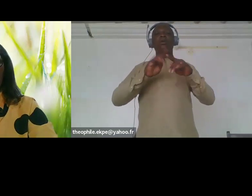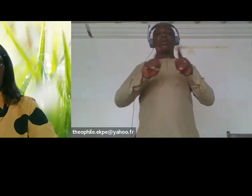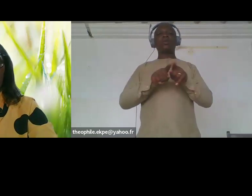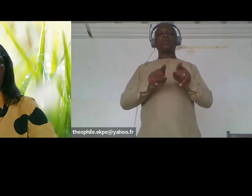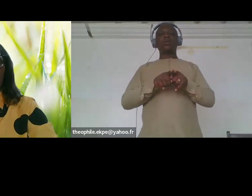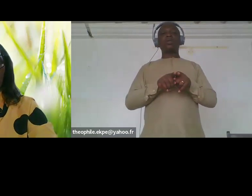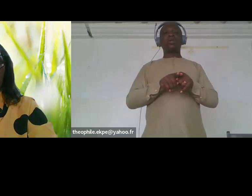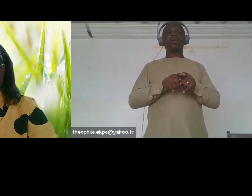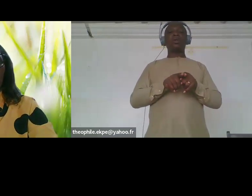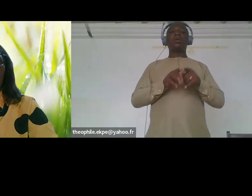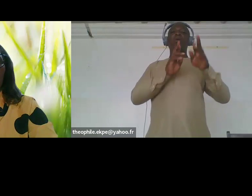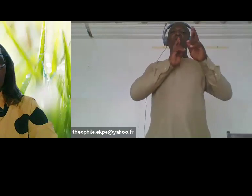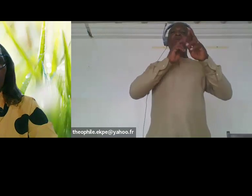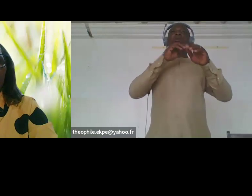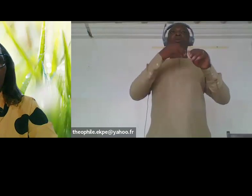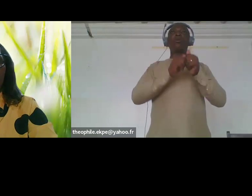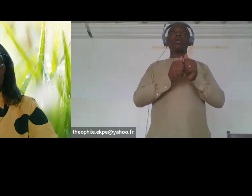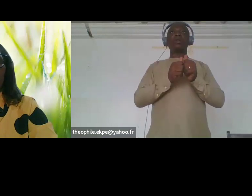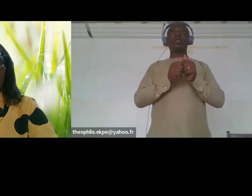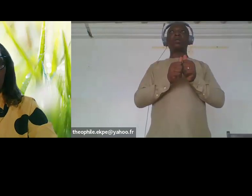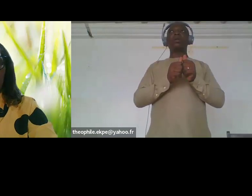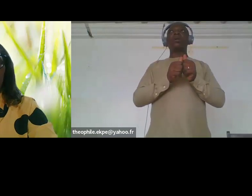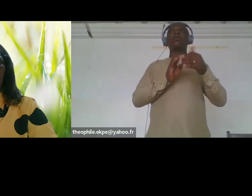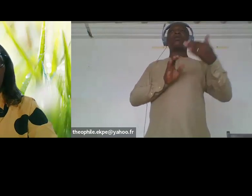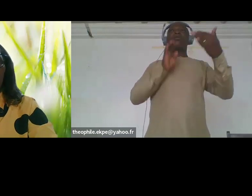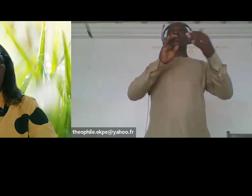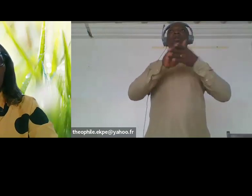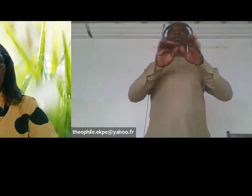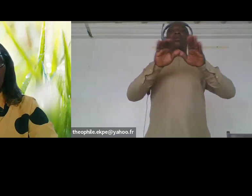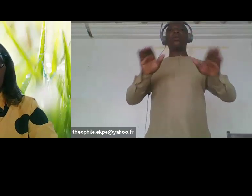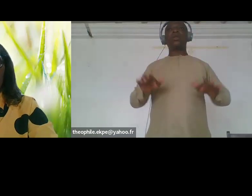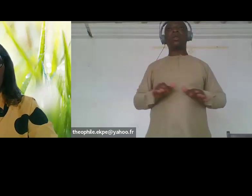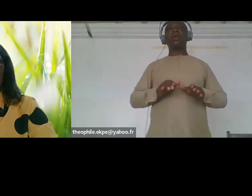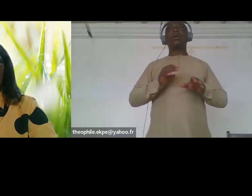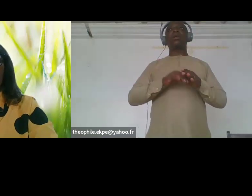climate change and from that learning we initiated